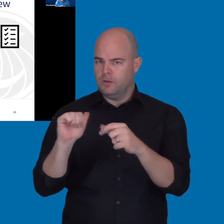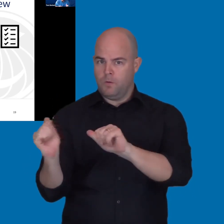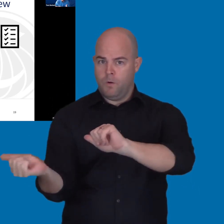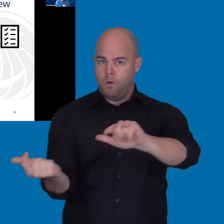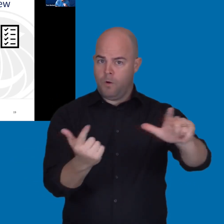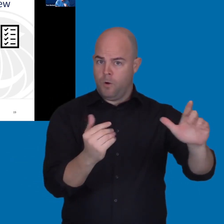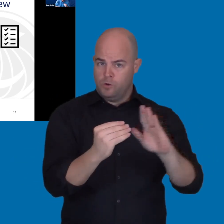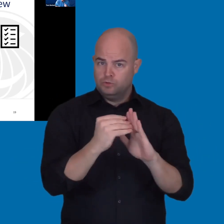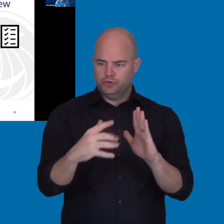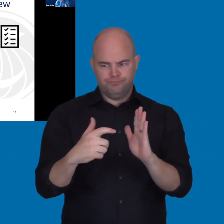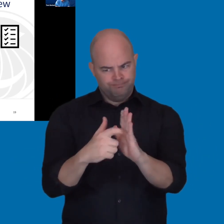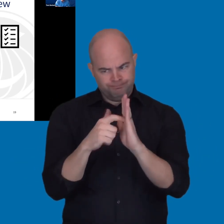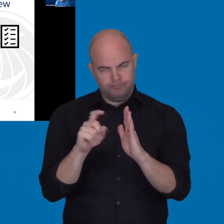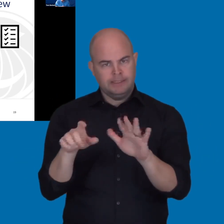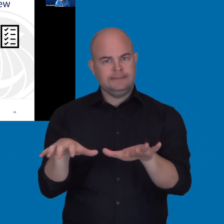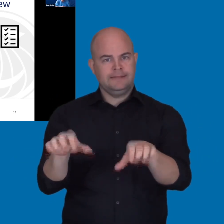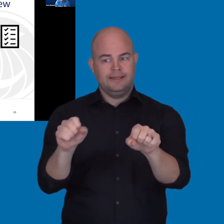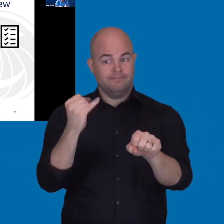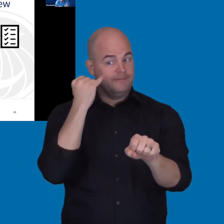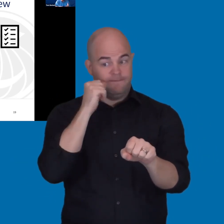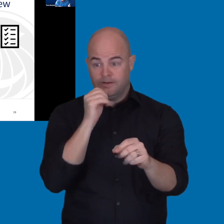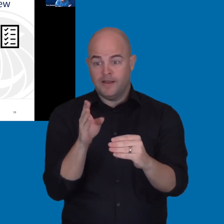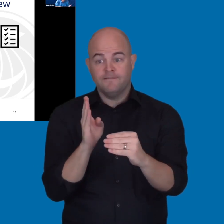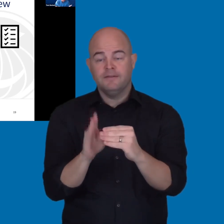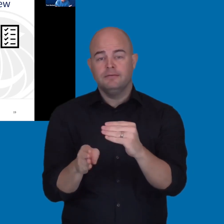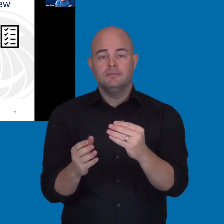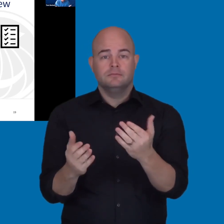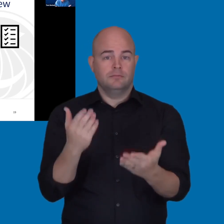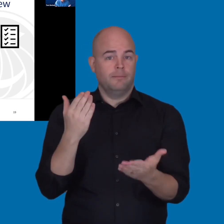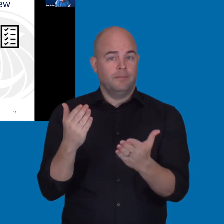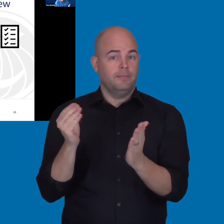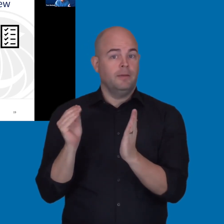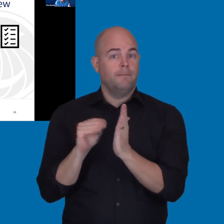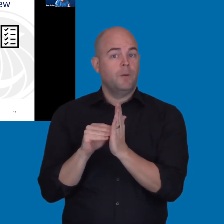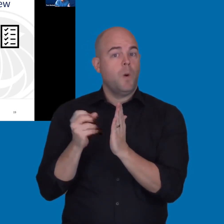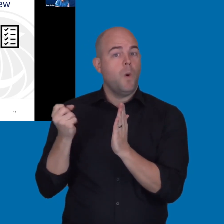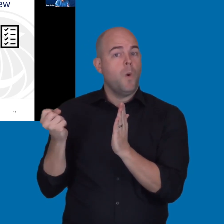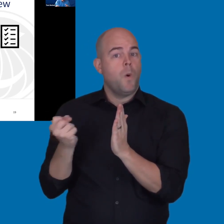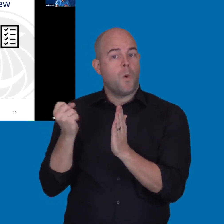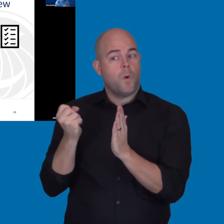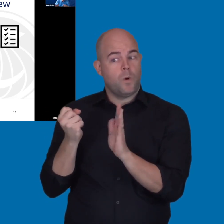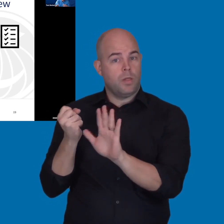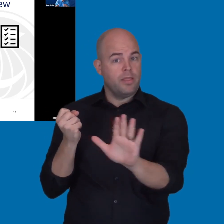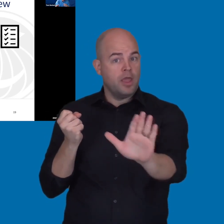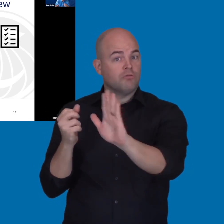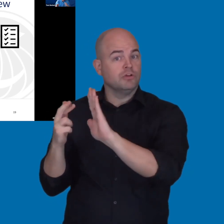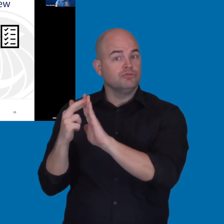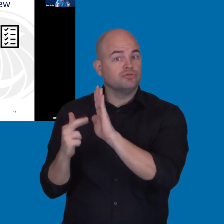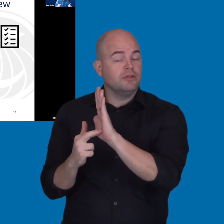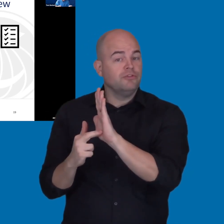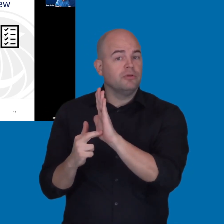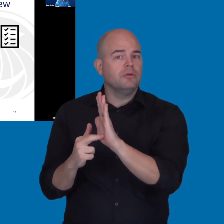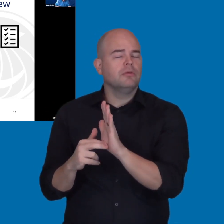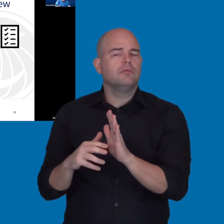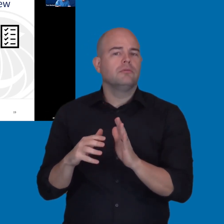It's required? And if they don't finish it then perhaps a hold is put on their registration. Or is it a low impact?